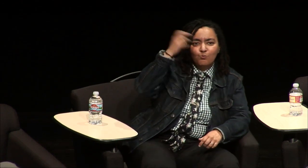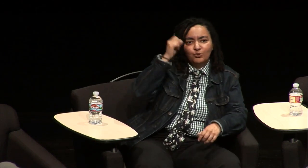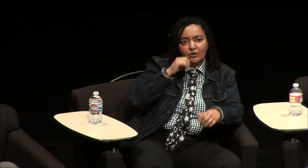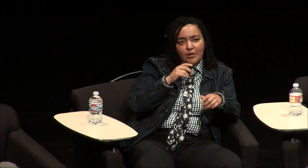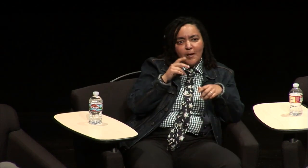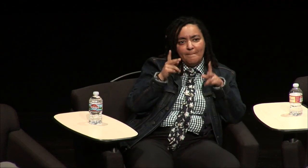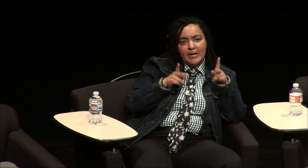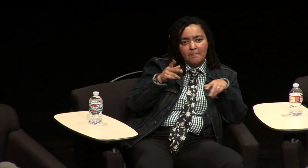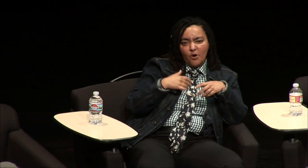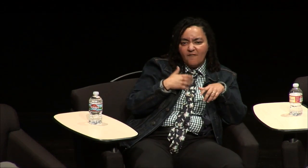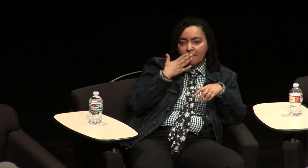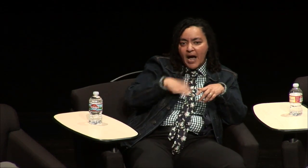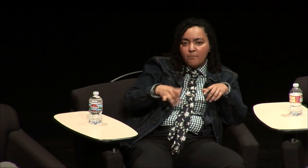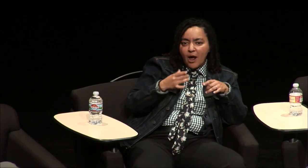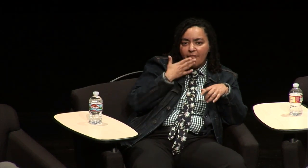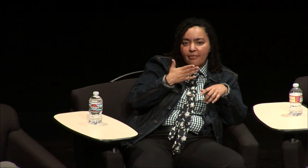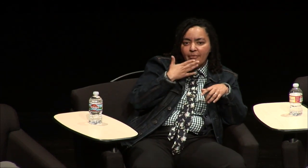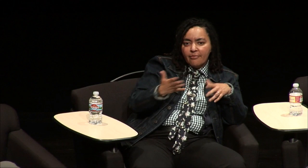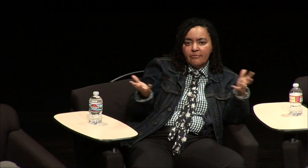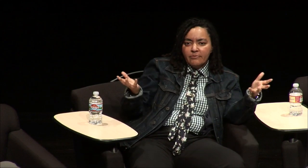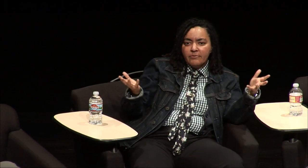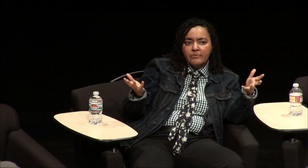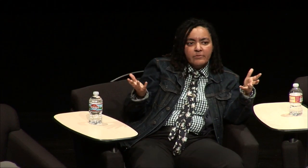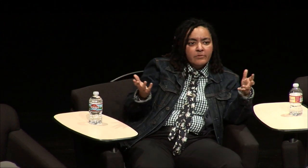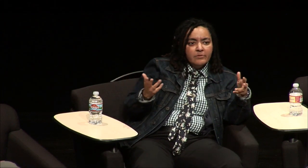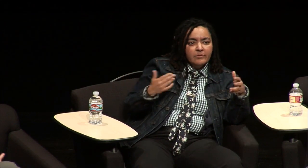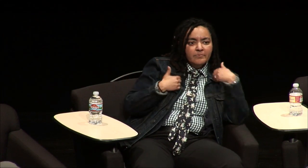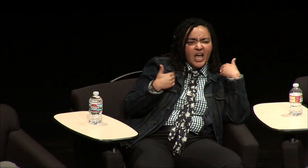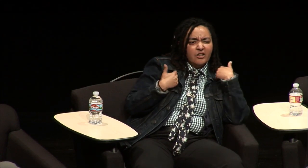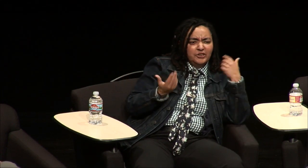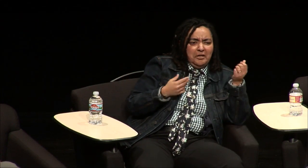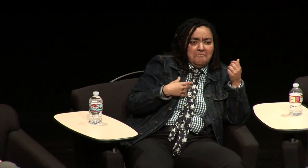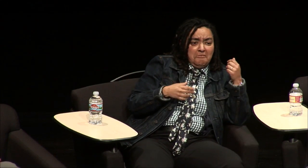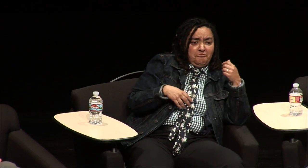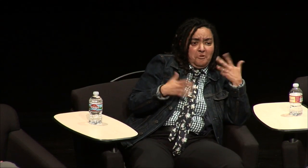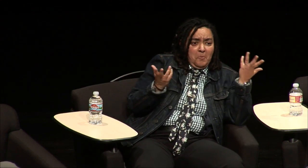anyone but this - older people sometimes they have bad breath I just have to say